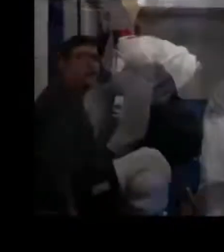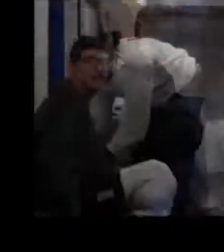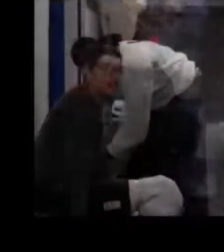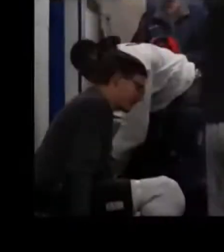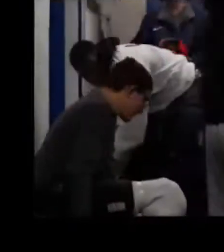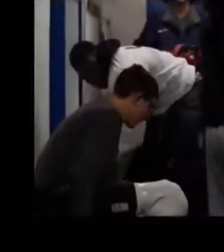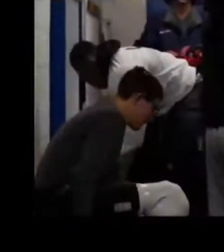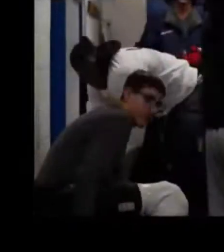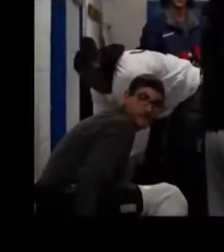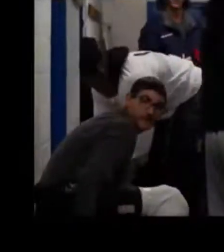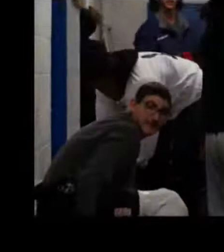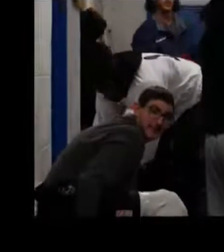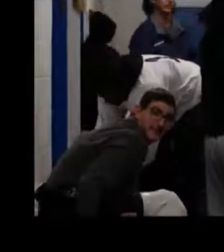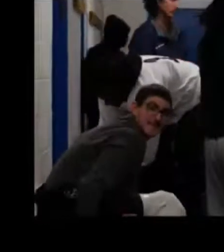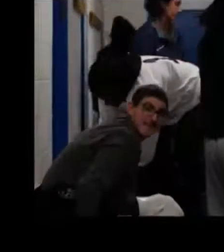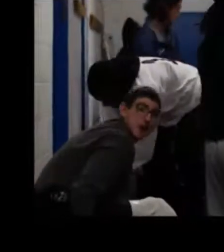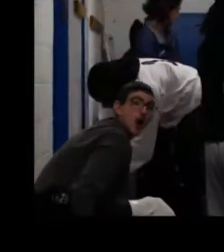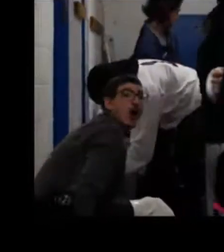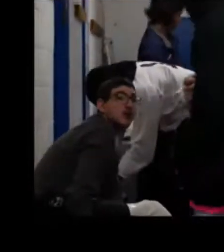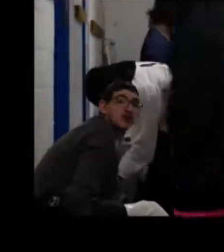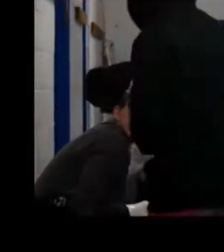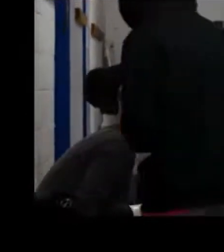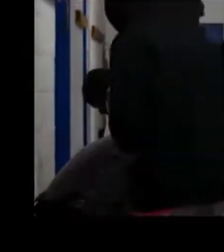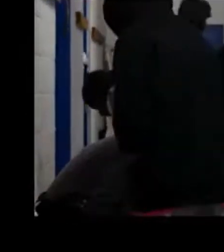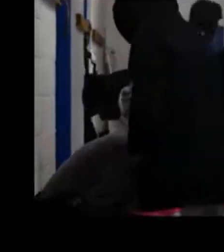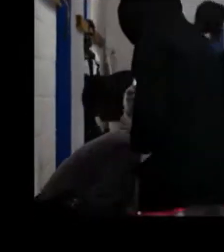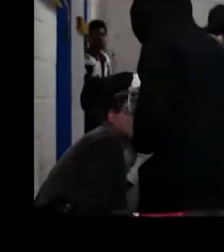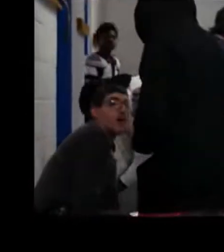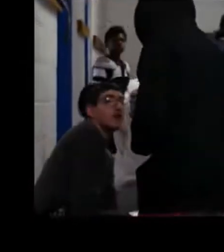try it and we chatted a little bit i had opportunity to help him